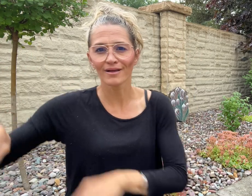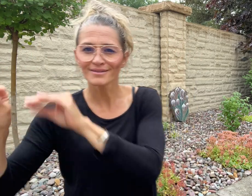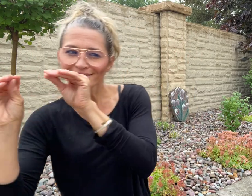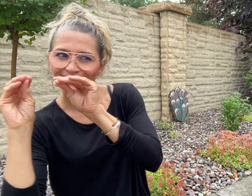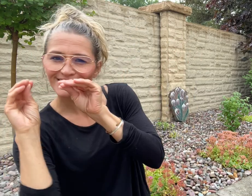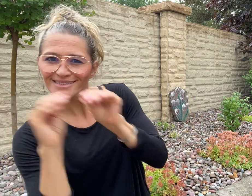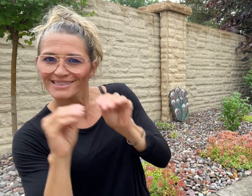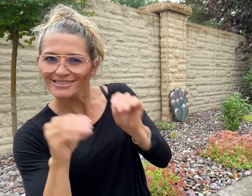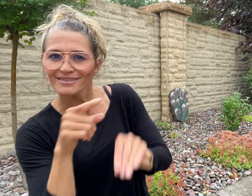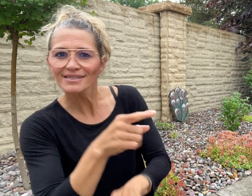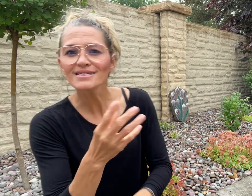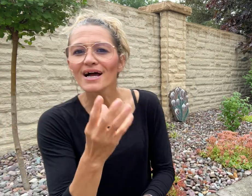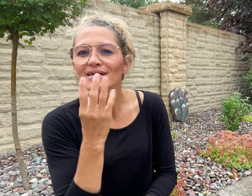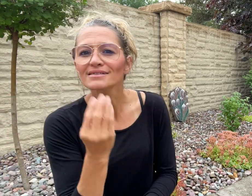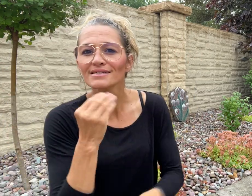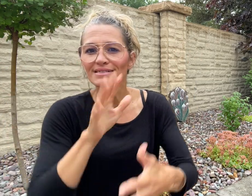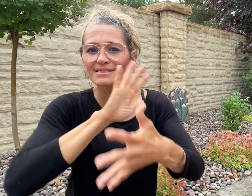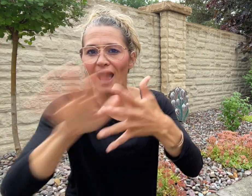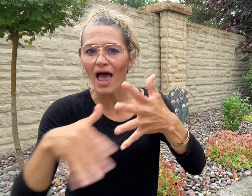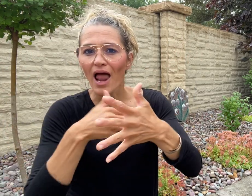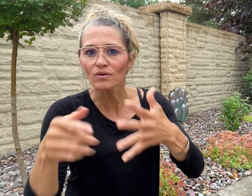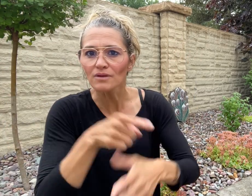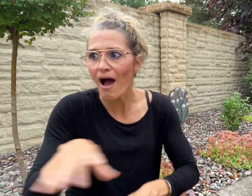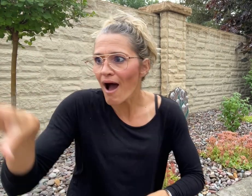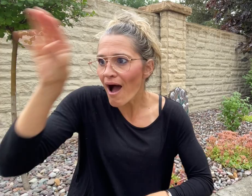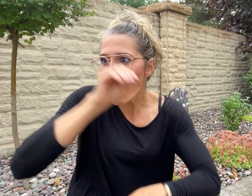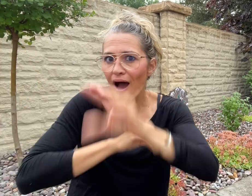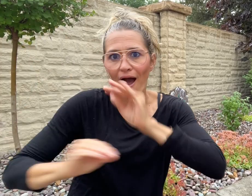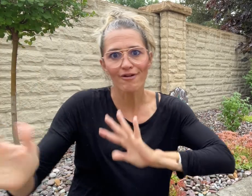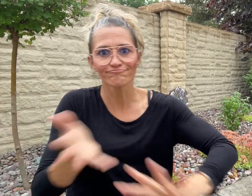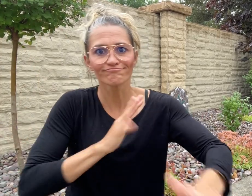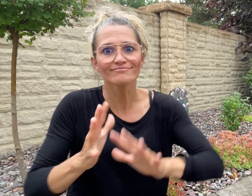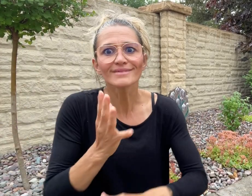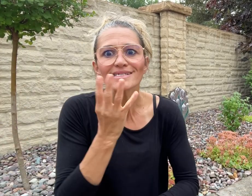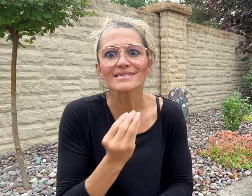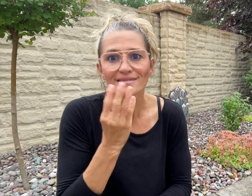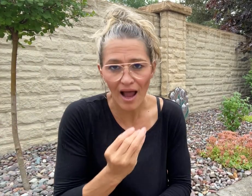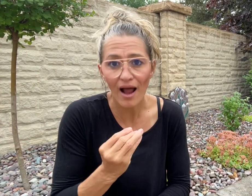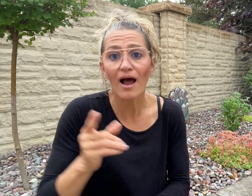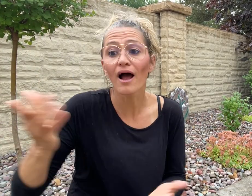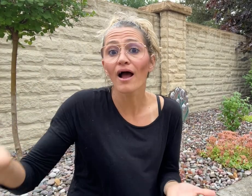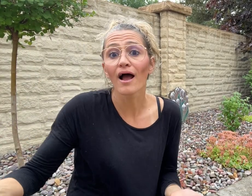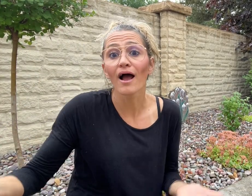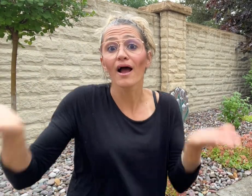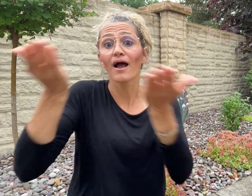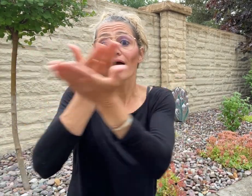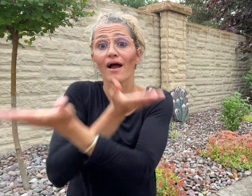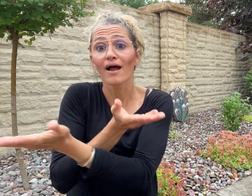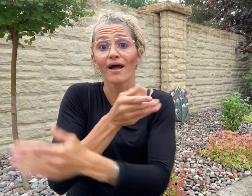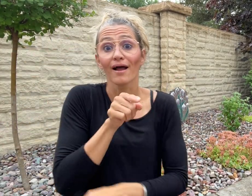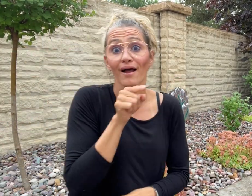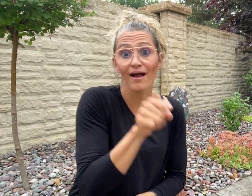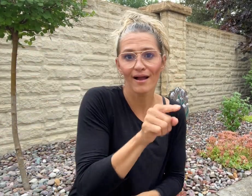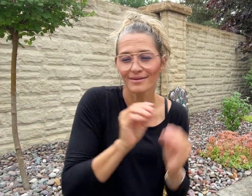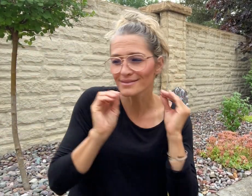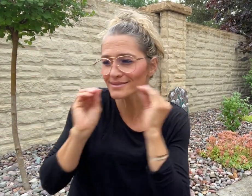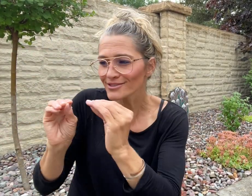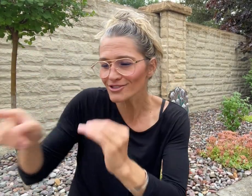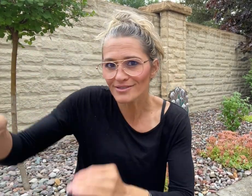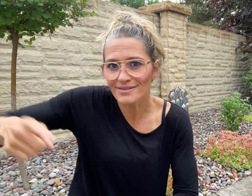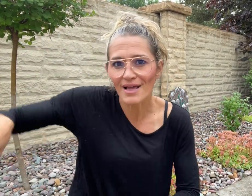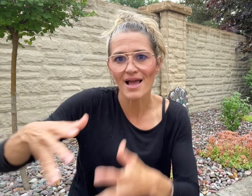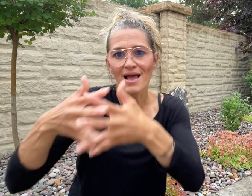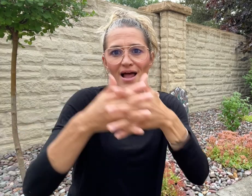them American Sign Language. After moving to Israel,